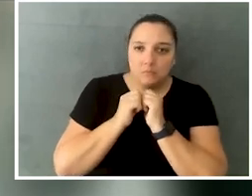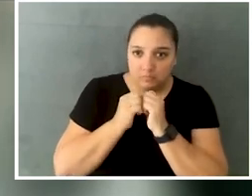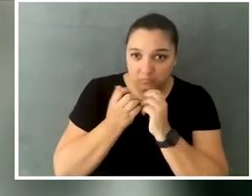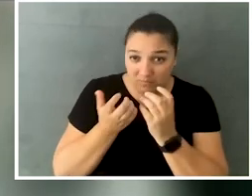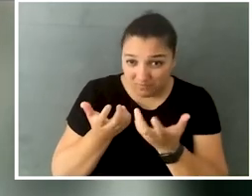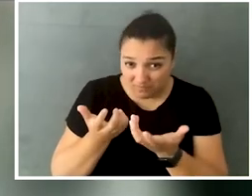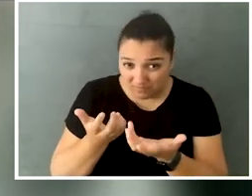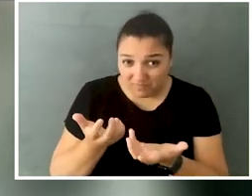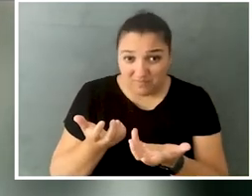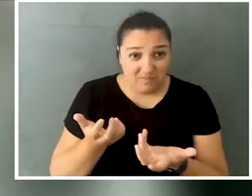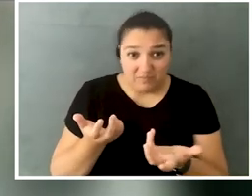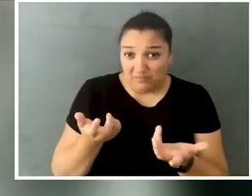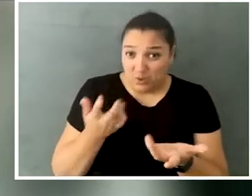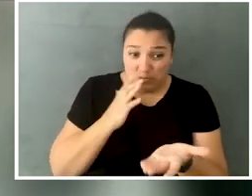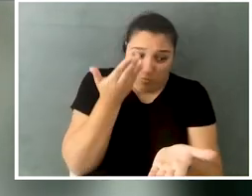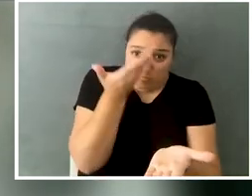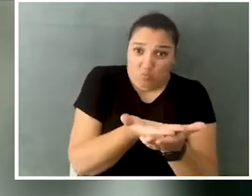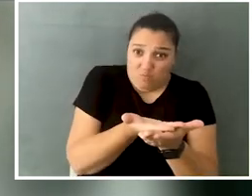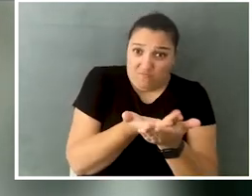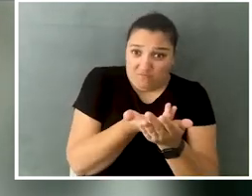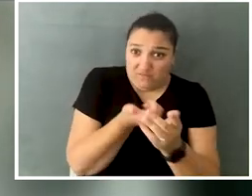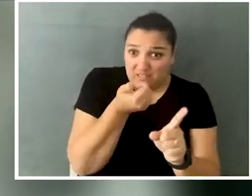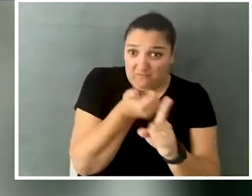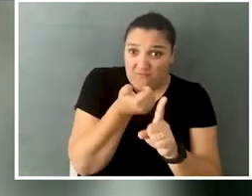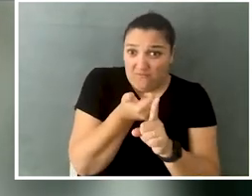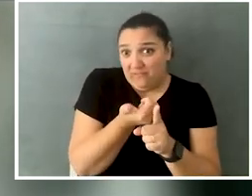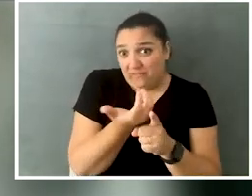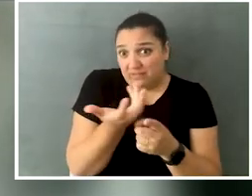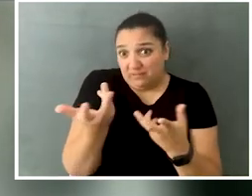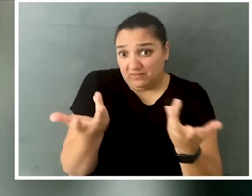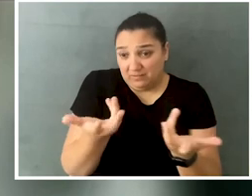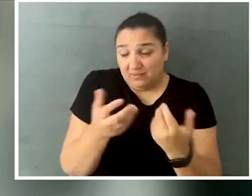So it really is a self-fulfilling prophecy in that way.